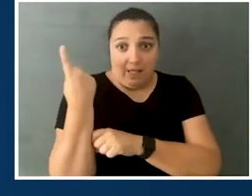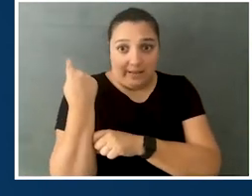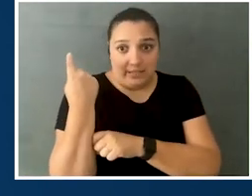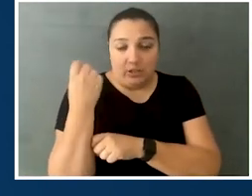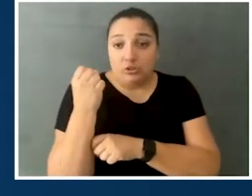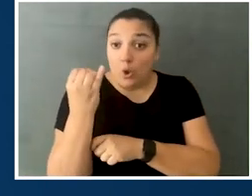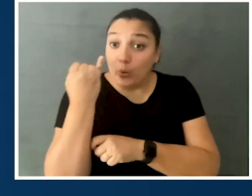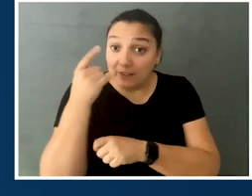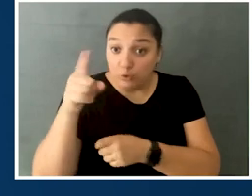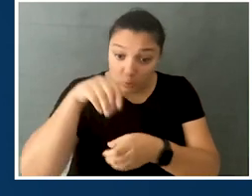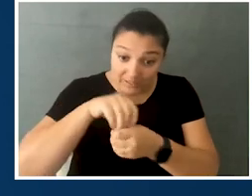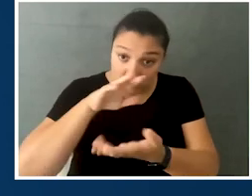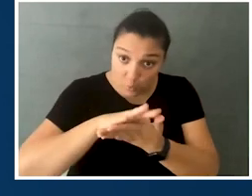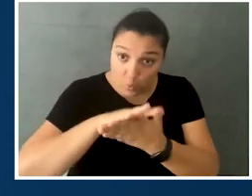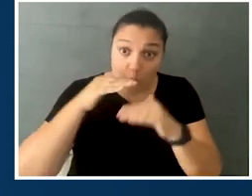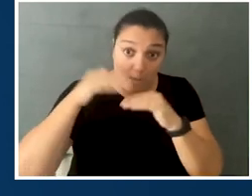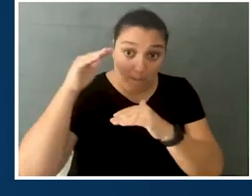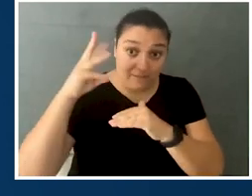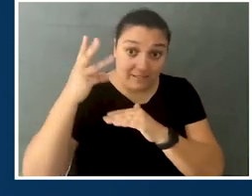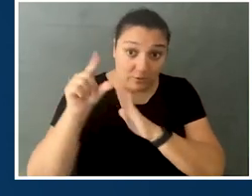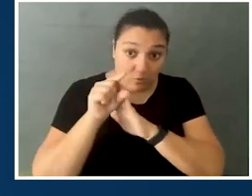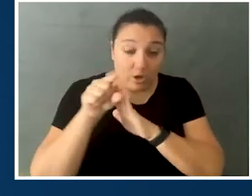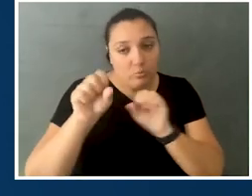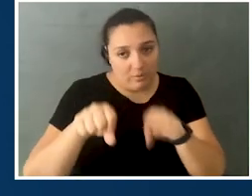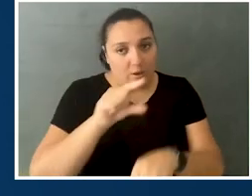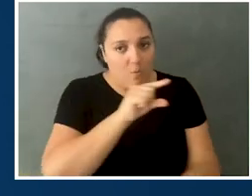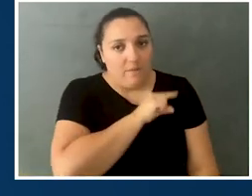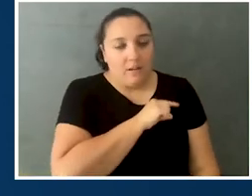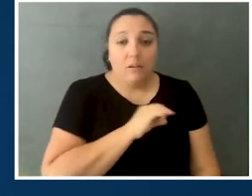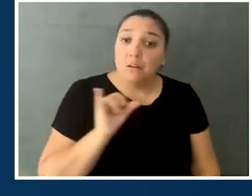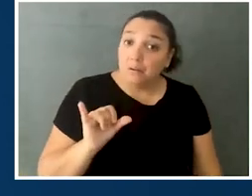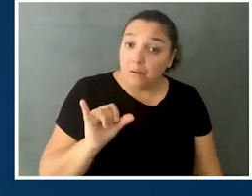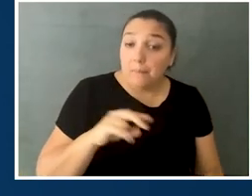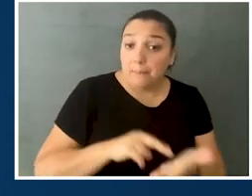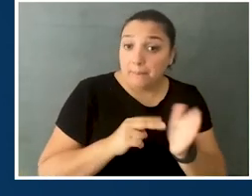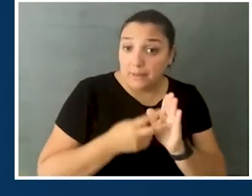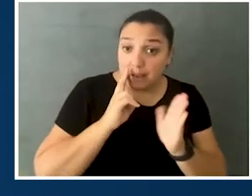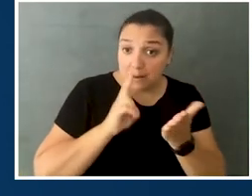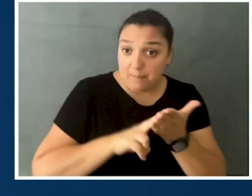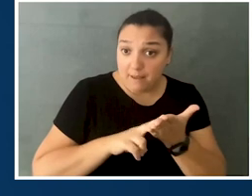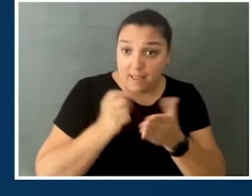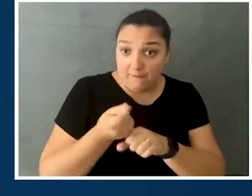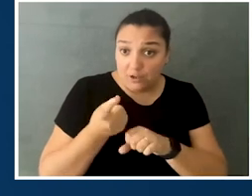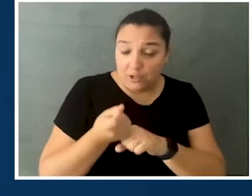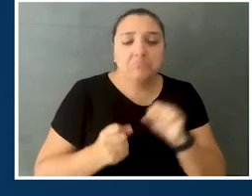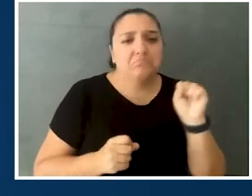Yeah, so if you are in school and above the sixth grade, you are eligible. And can you apply every year?